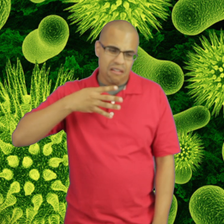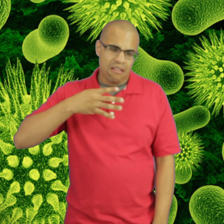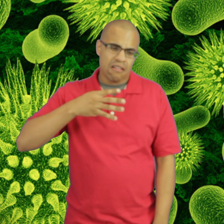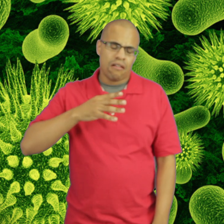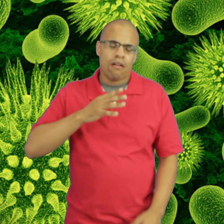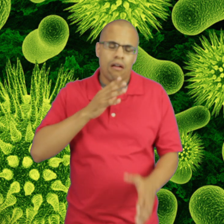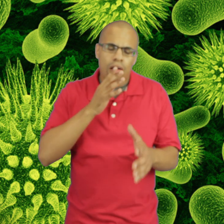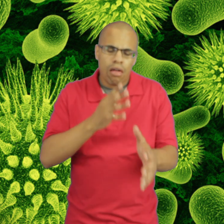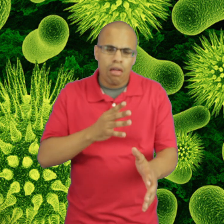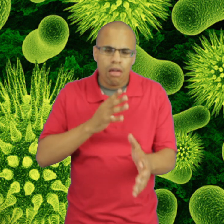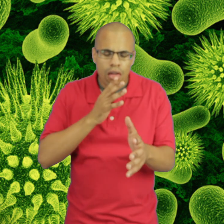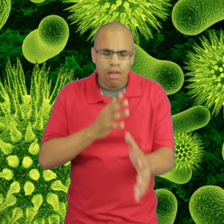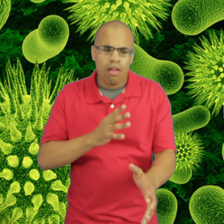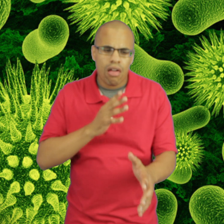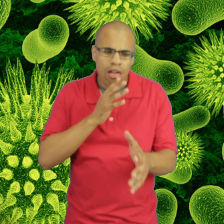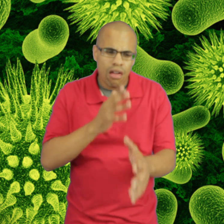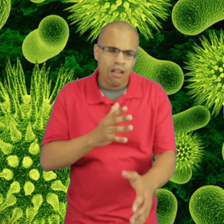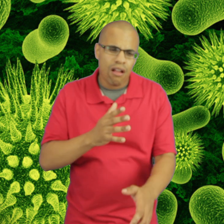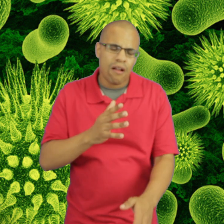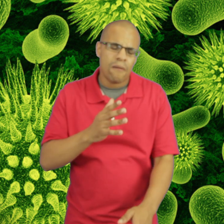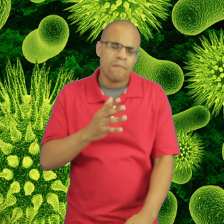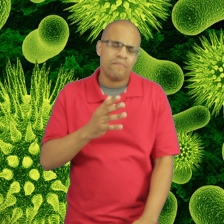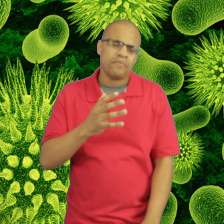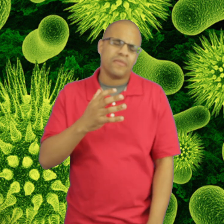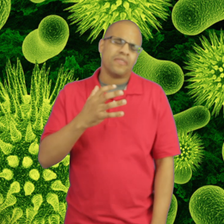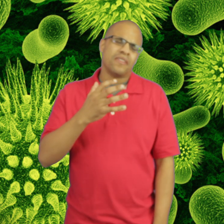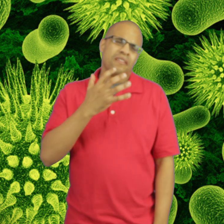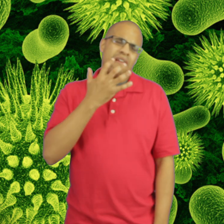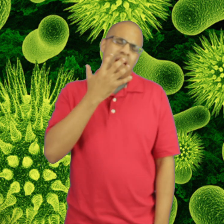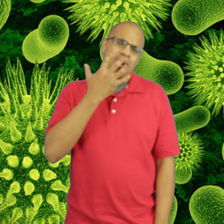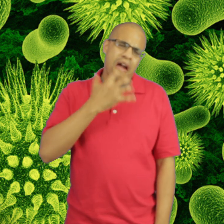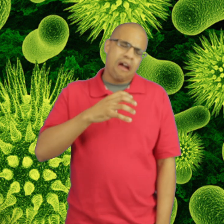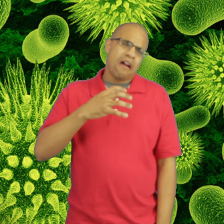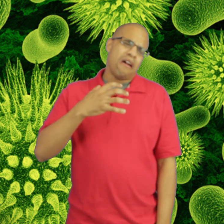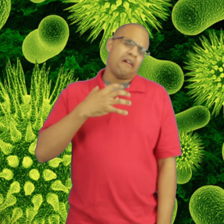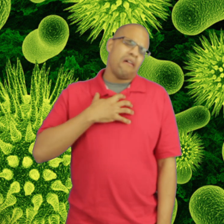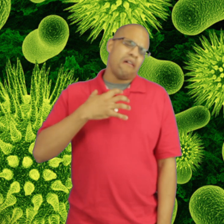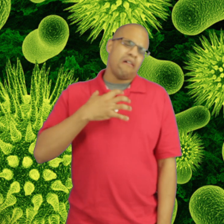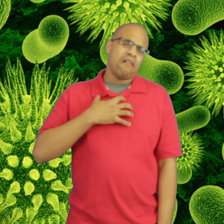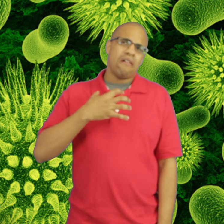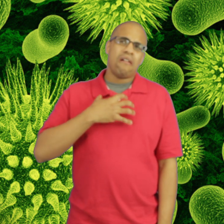I'm nauseated and vomiting I feel hot and groggy